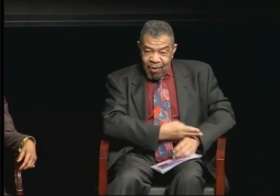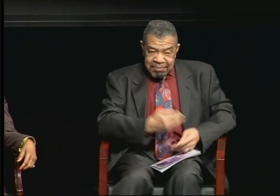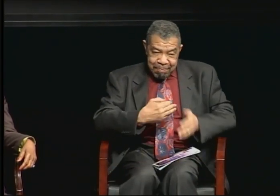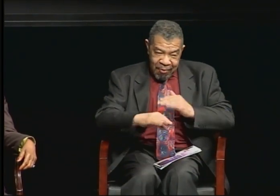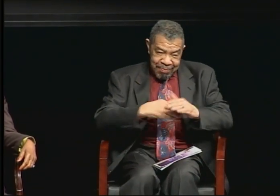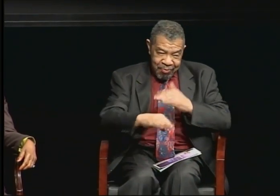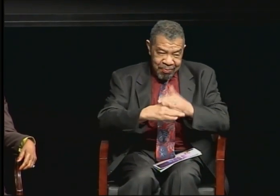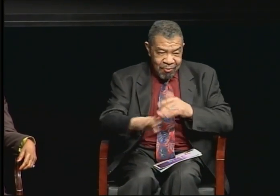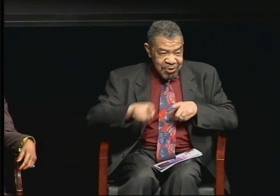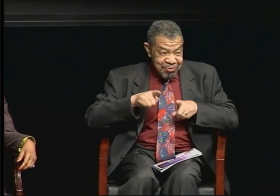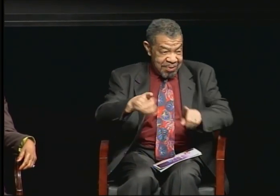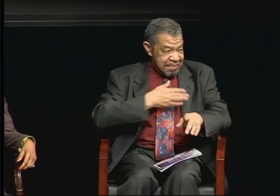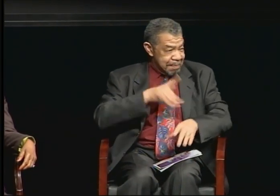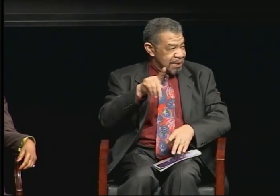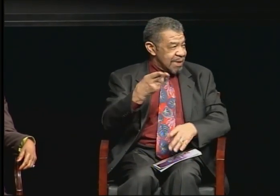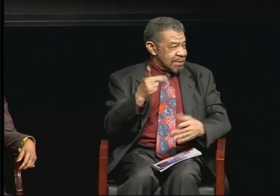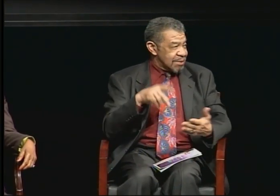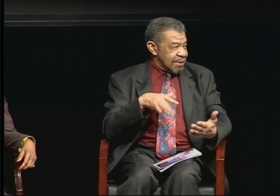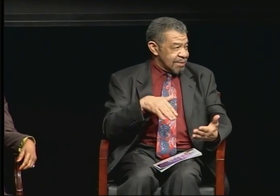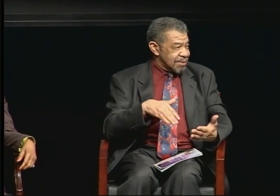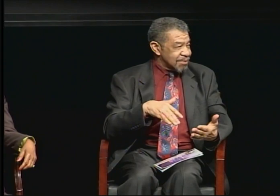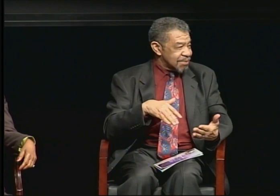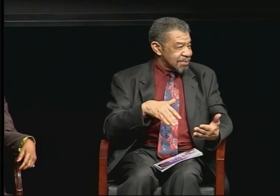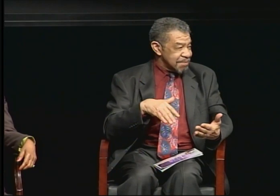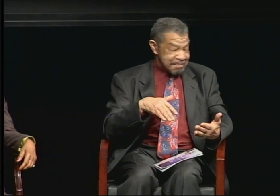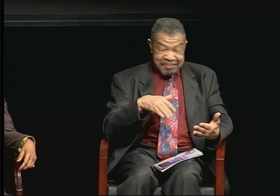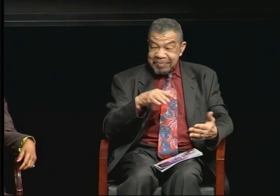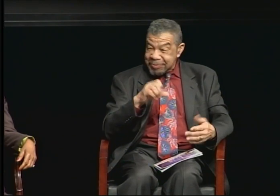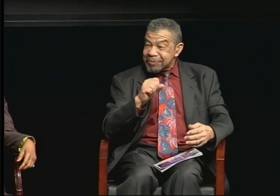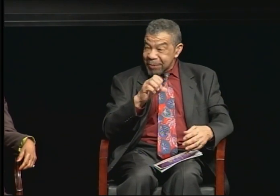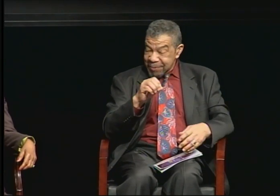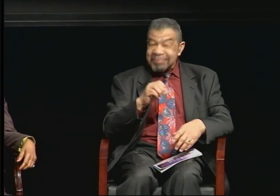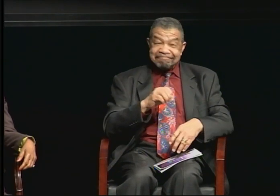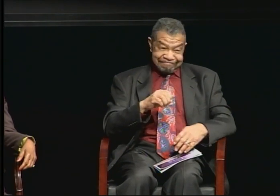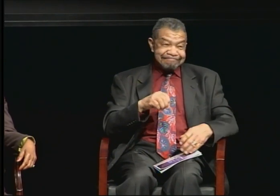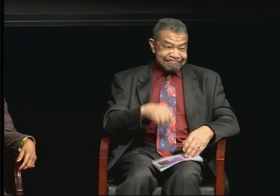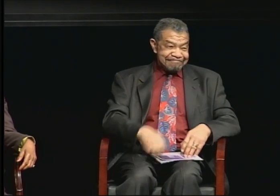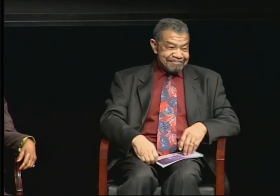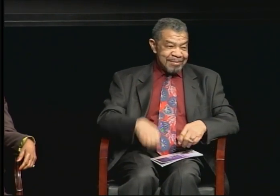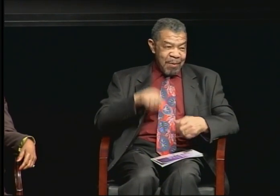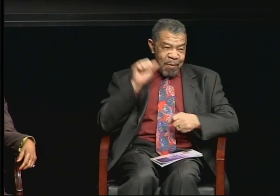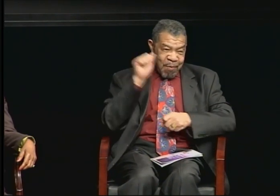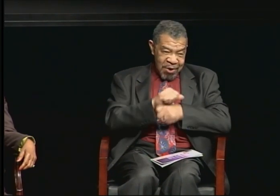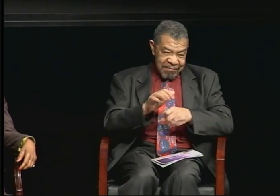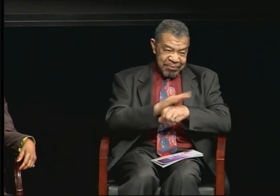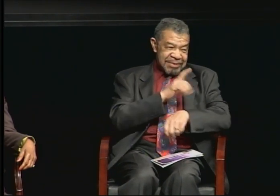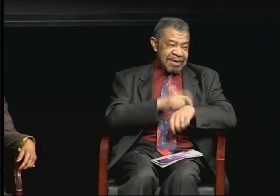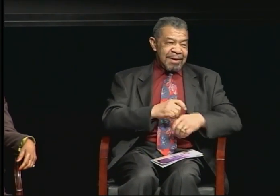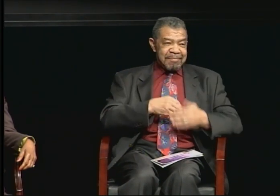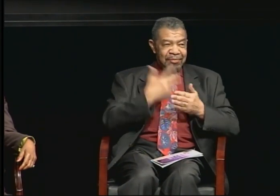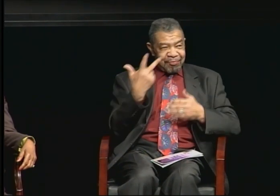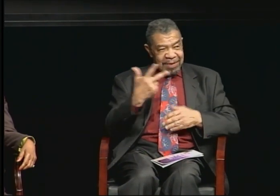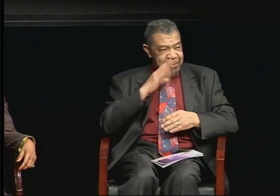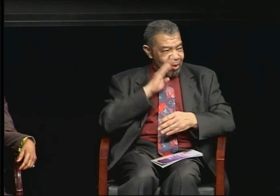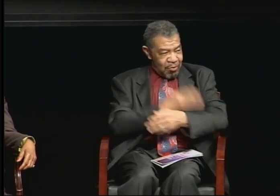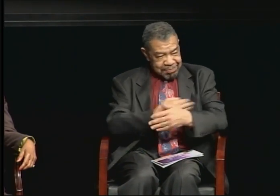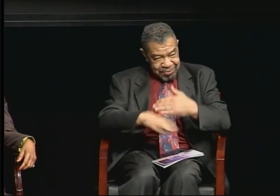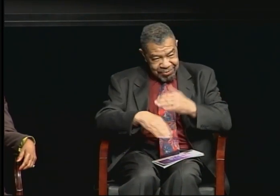I was working full time and having my three daughters born. And it was a lot.